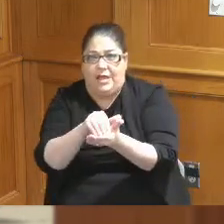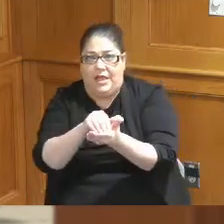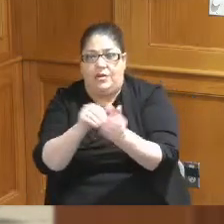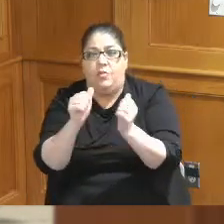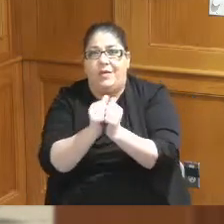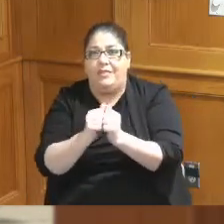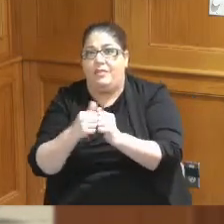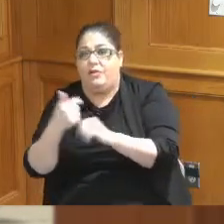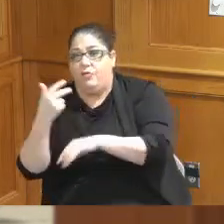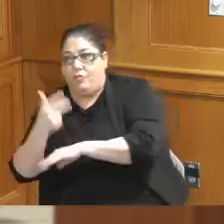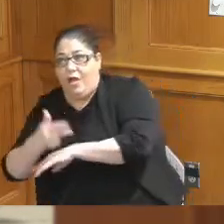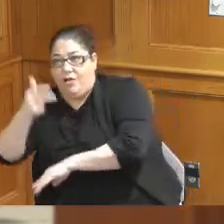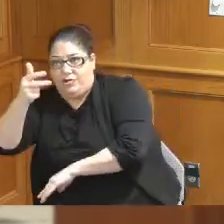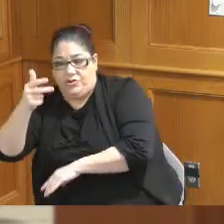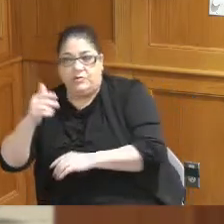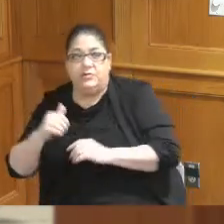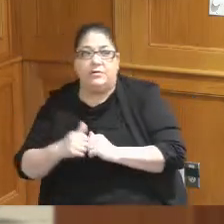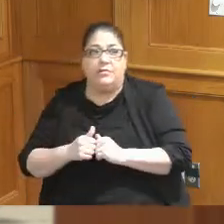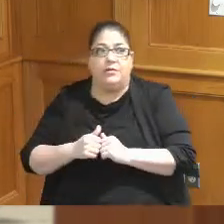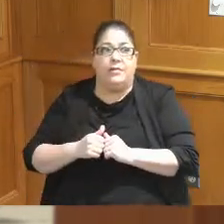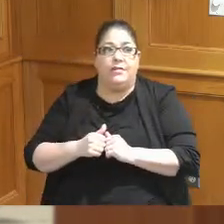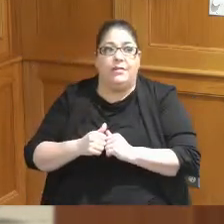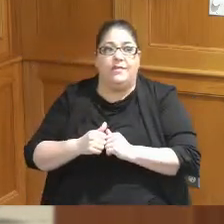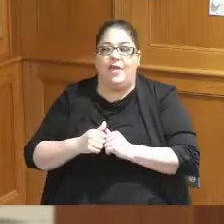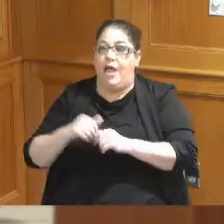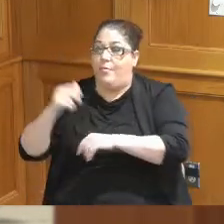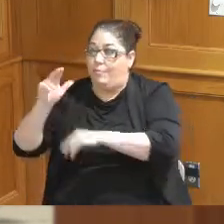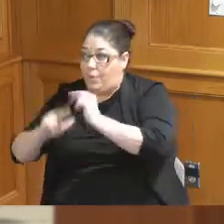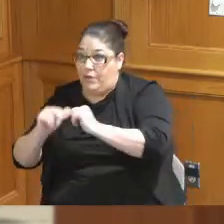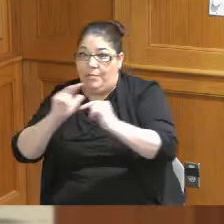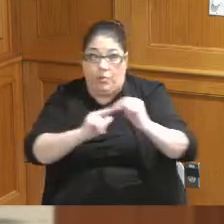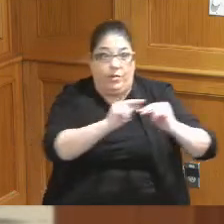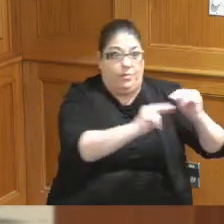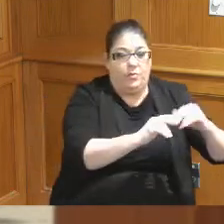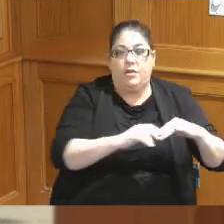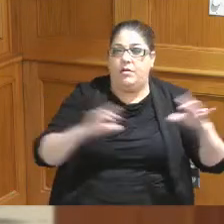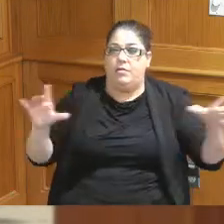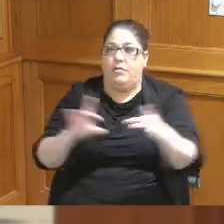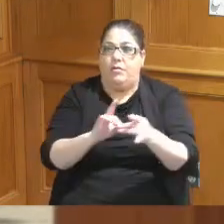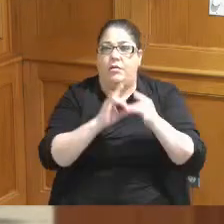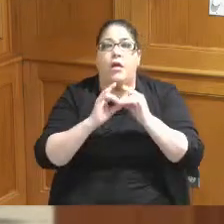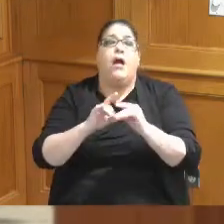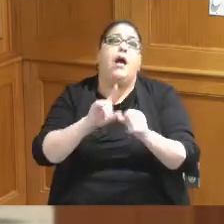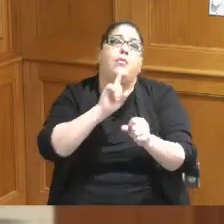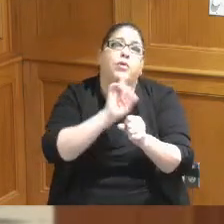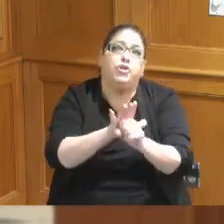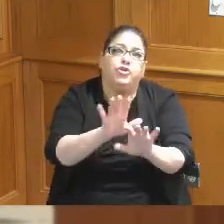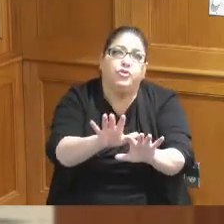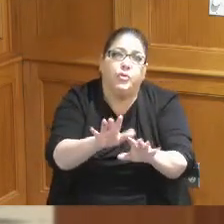garage because both that building say oh I have to work together I want to reassure you we are honest